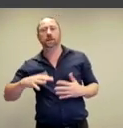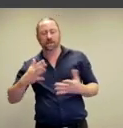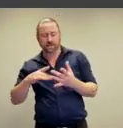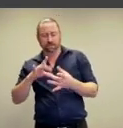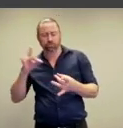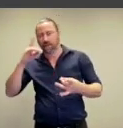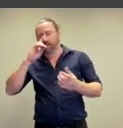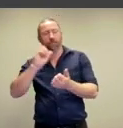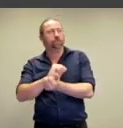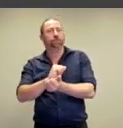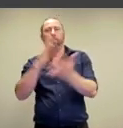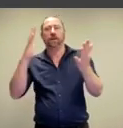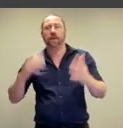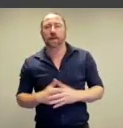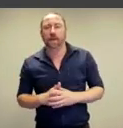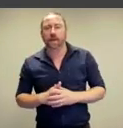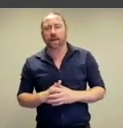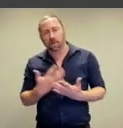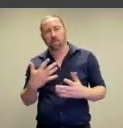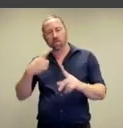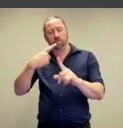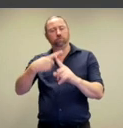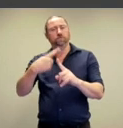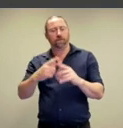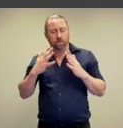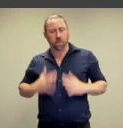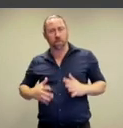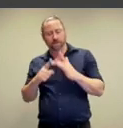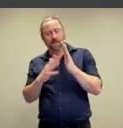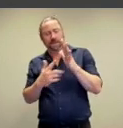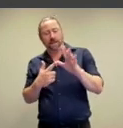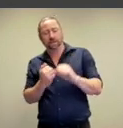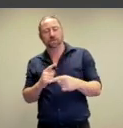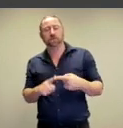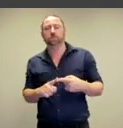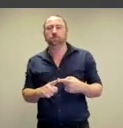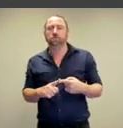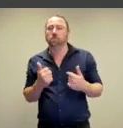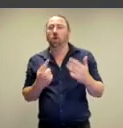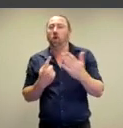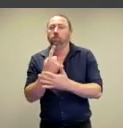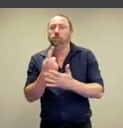Nudity frees the spirit, it promotes